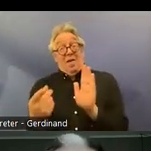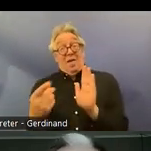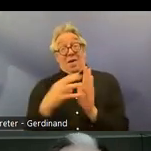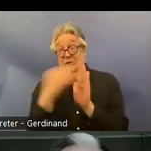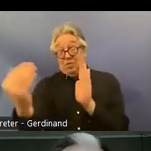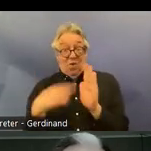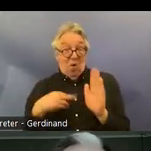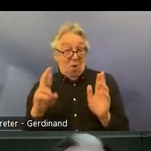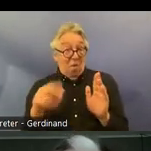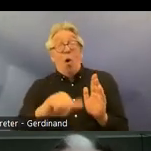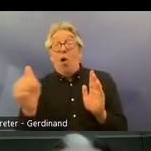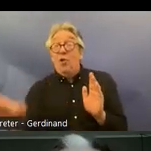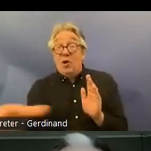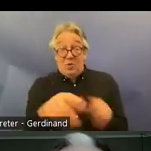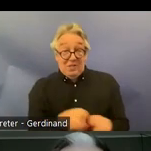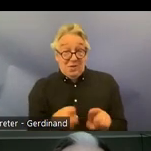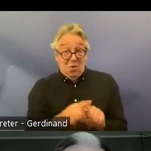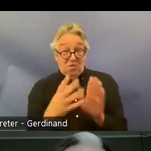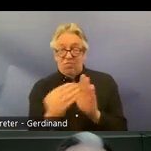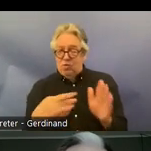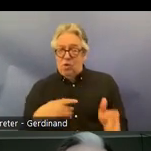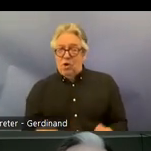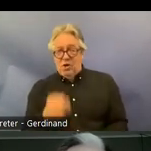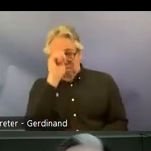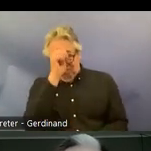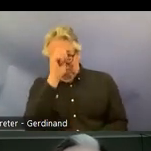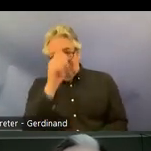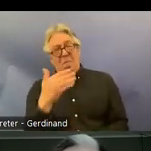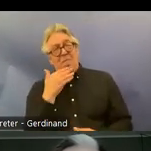countries do so I really appreciate the initiative to make this webinar today